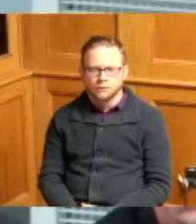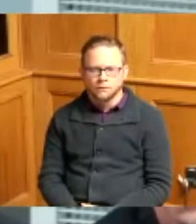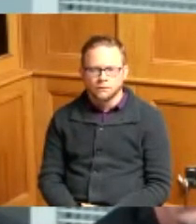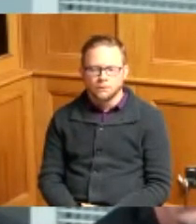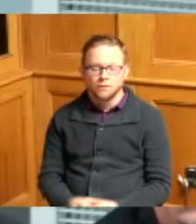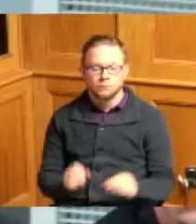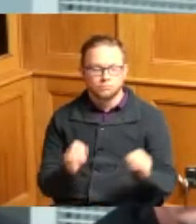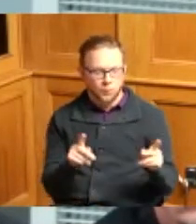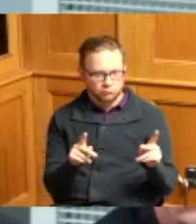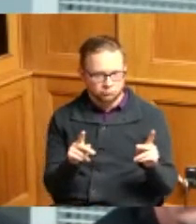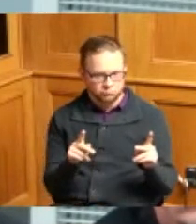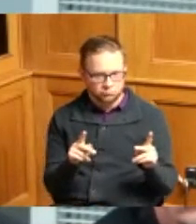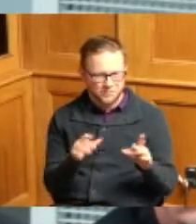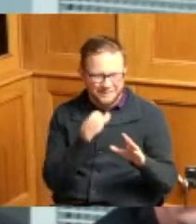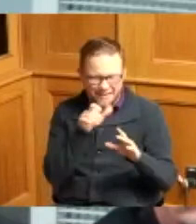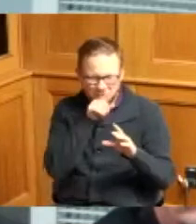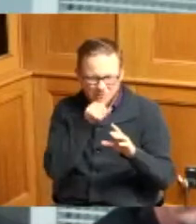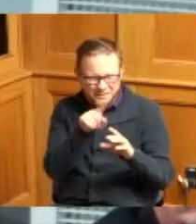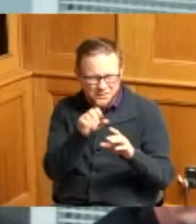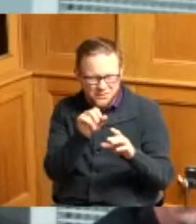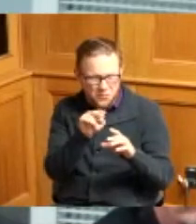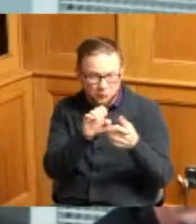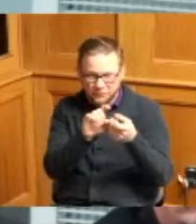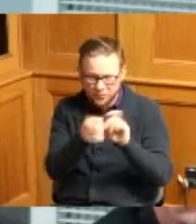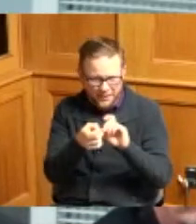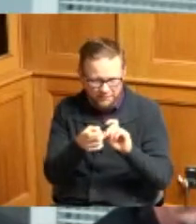not really his own change of the zone I think would still stay the same